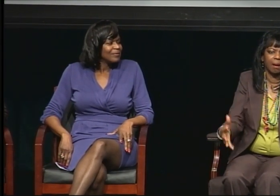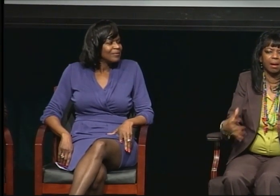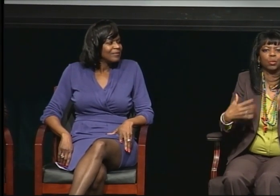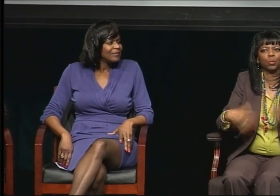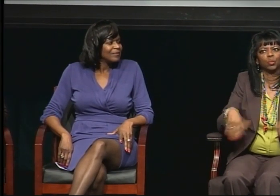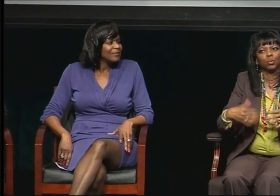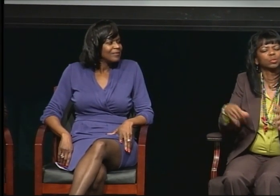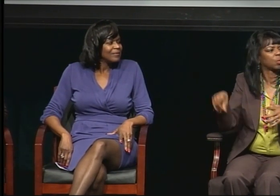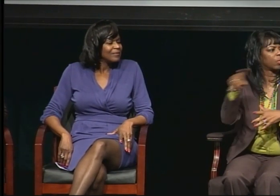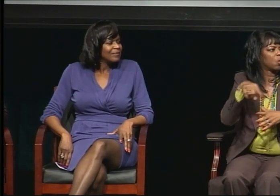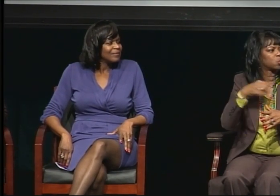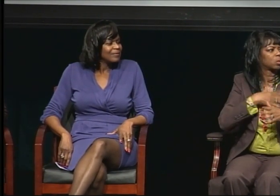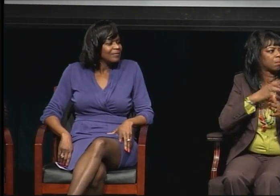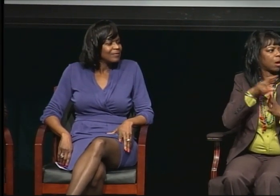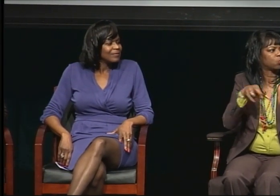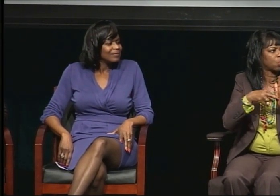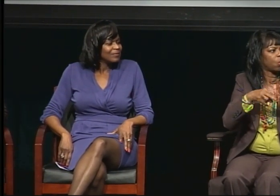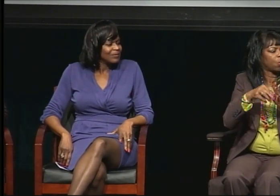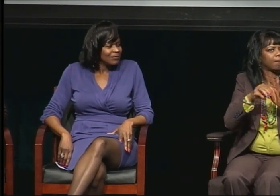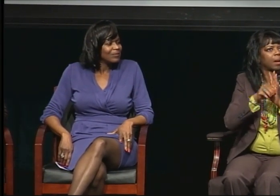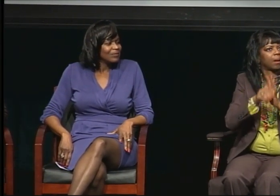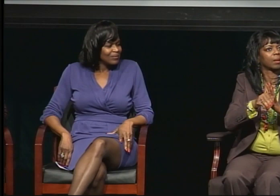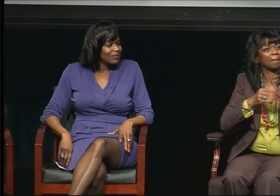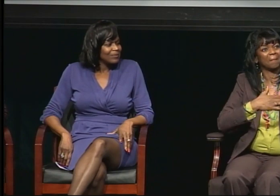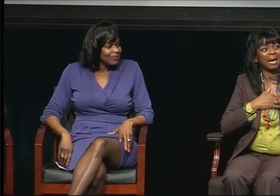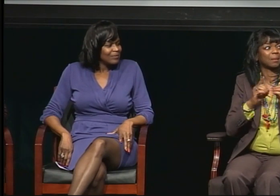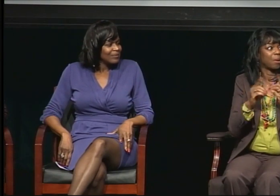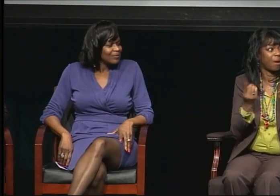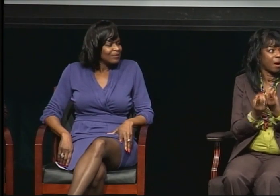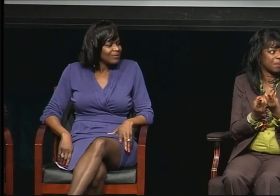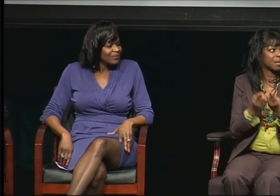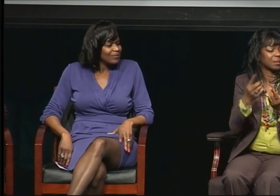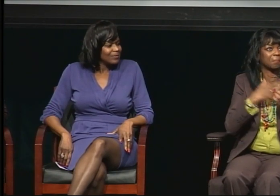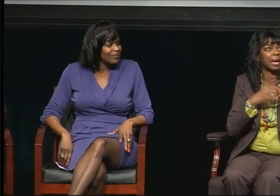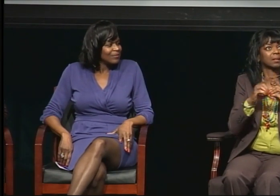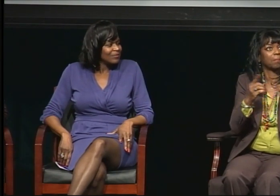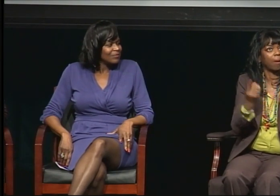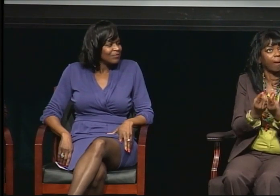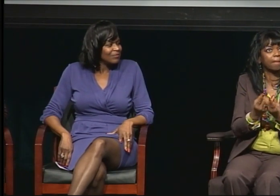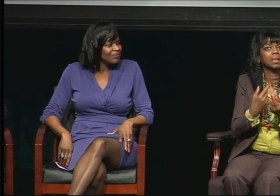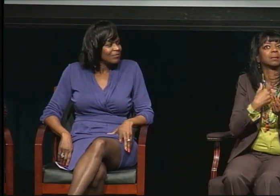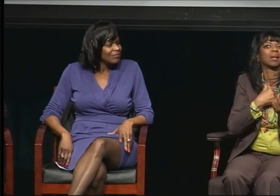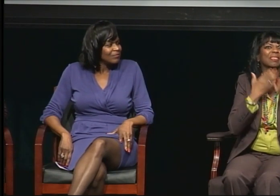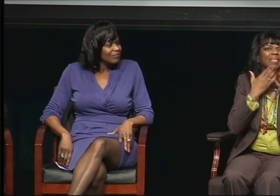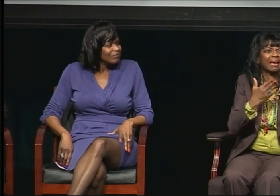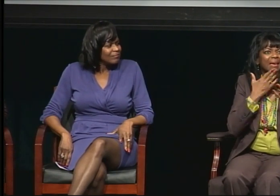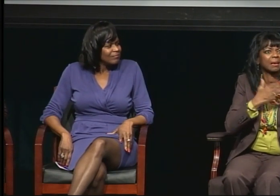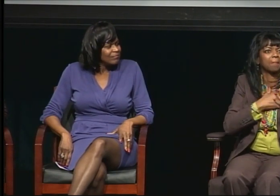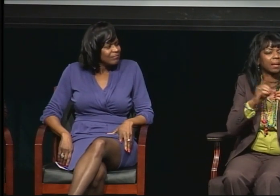I'm so grateful to them, too, MJ Bienvenu.